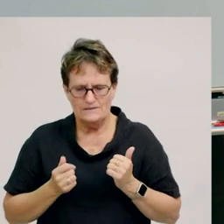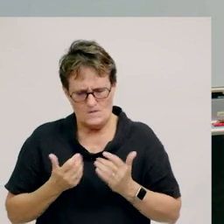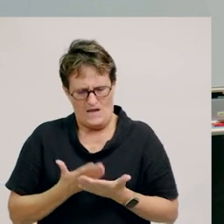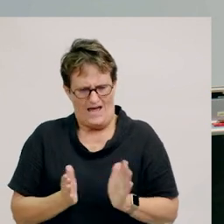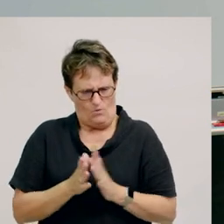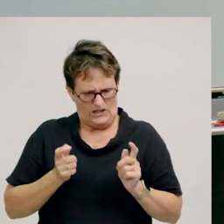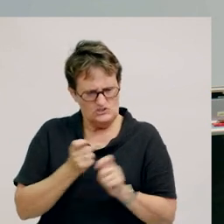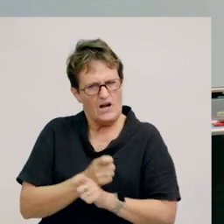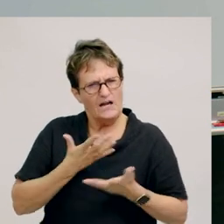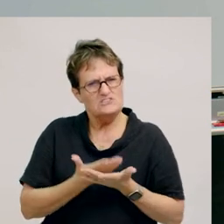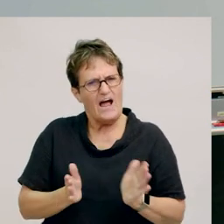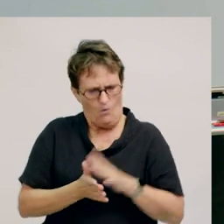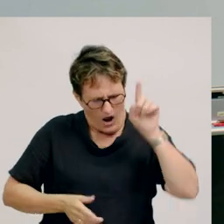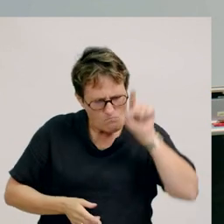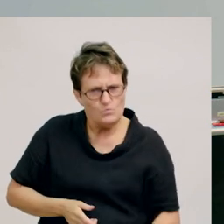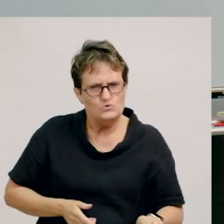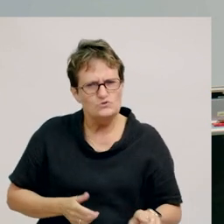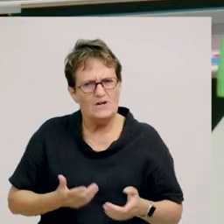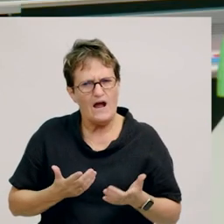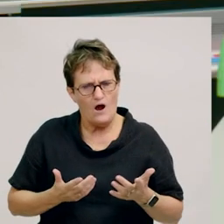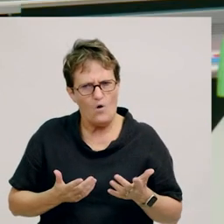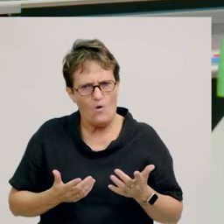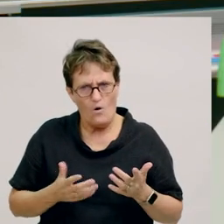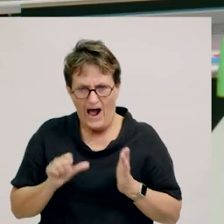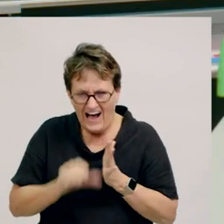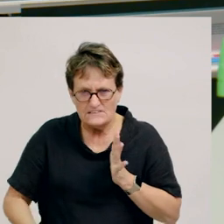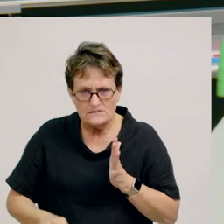How should I change the way I push?